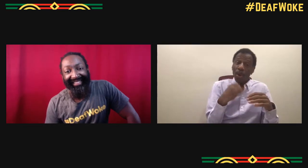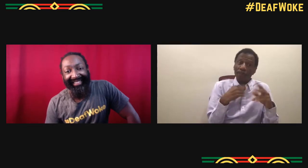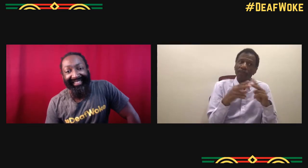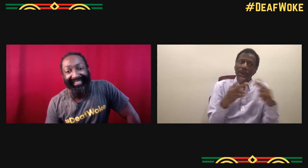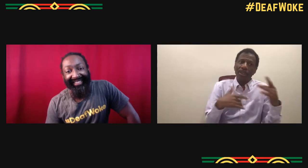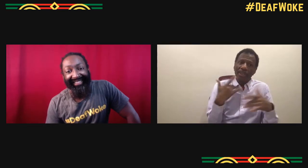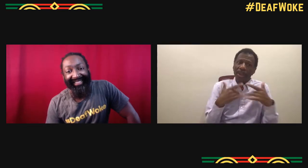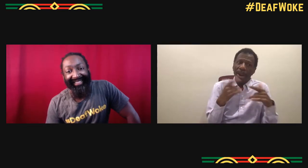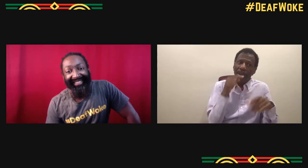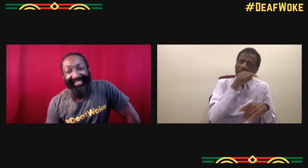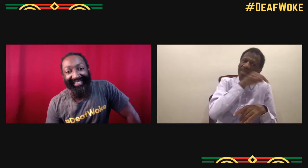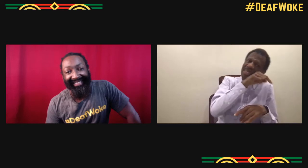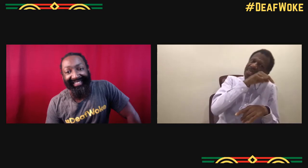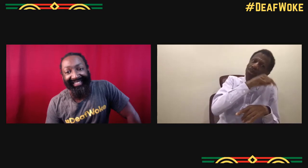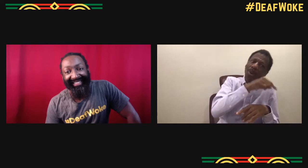so where we get the appropriate funding.